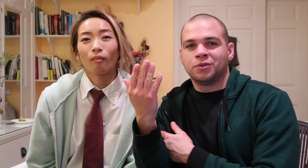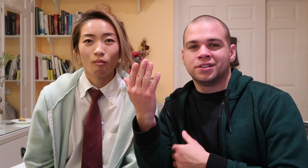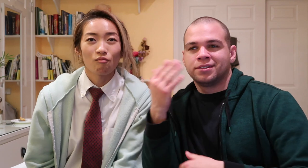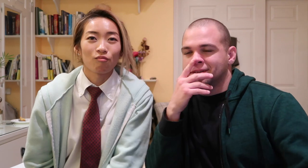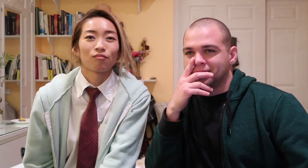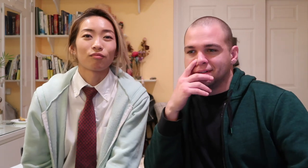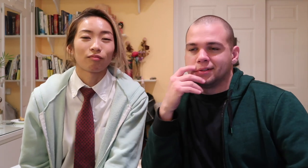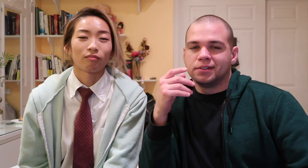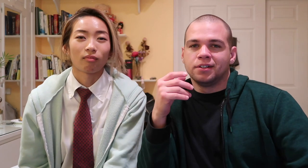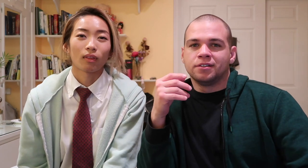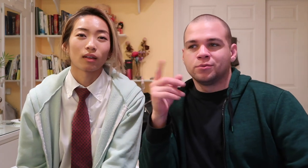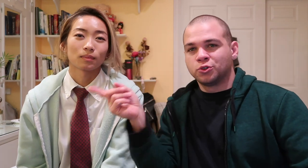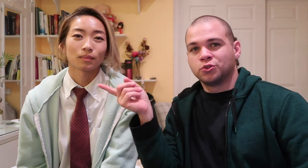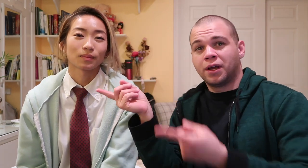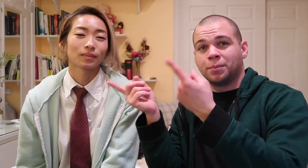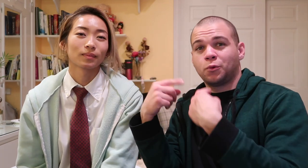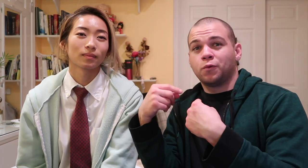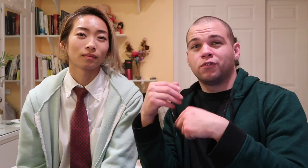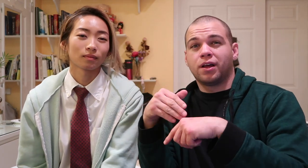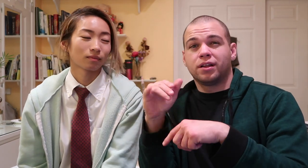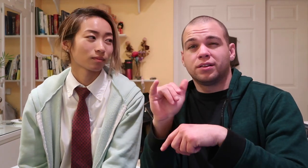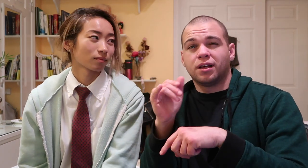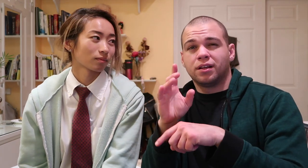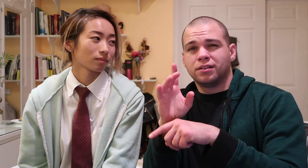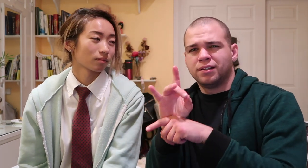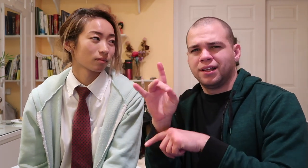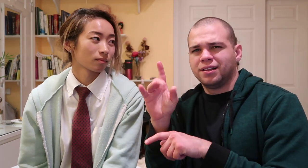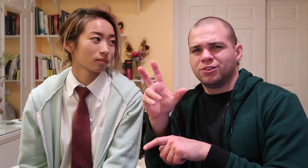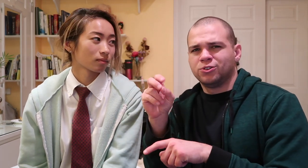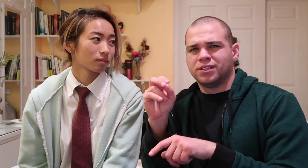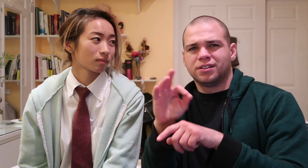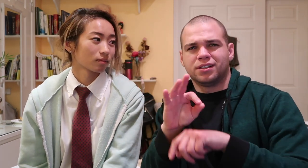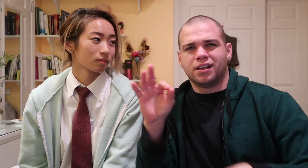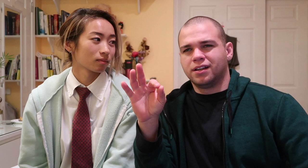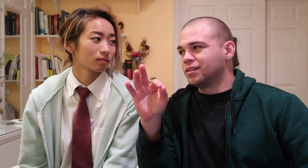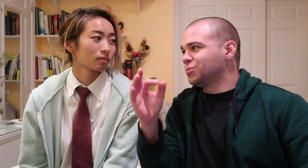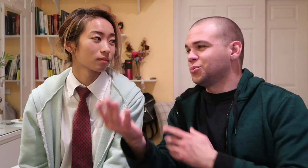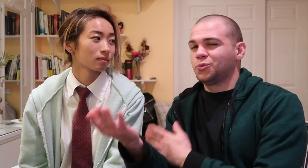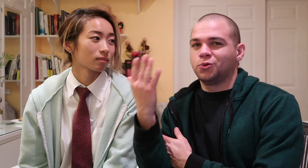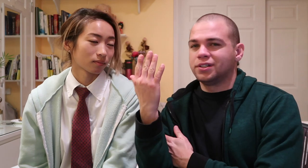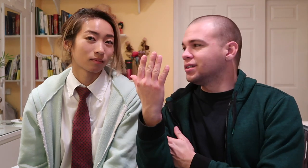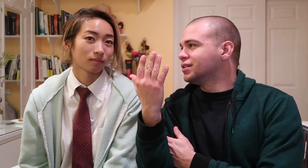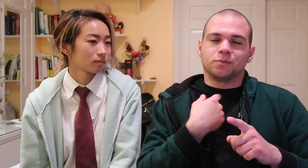this morning she came over at like 8:30-9am